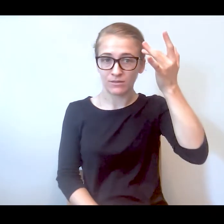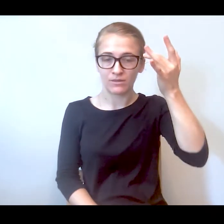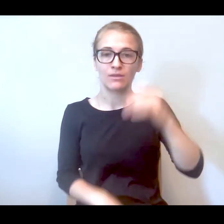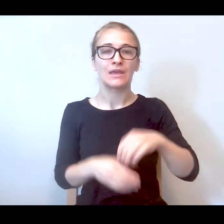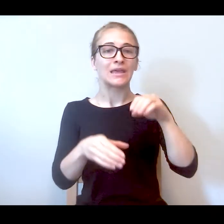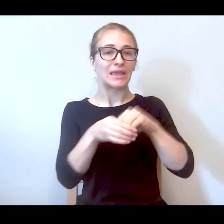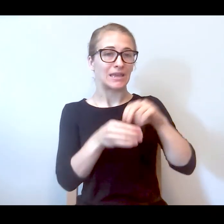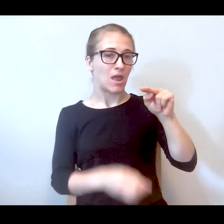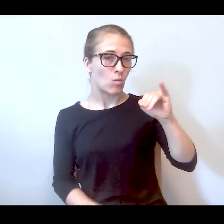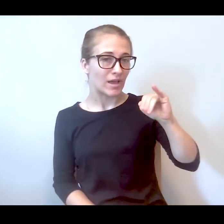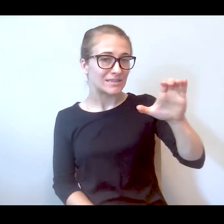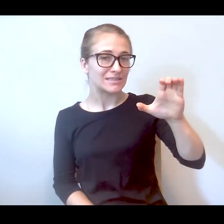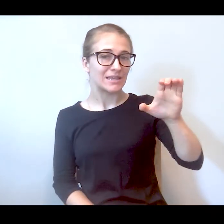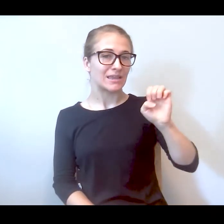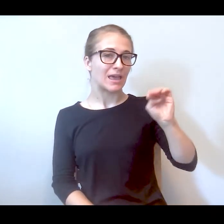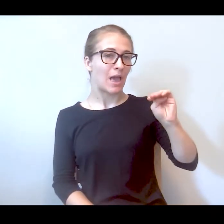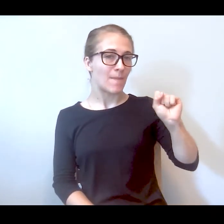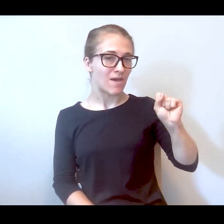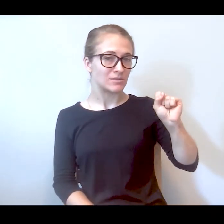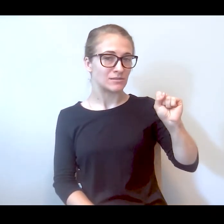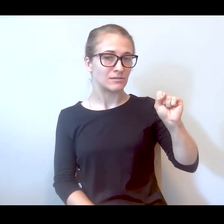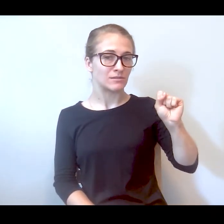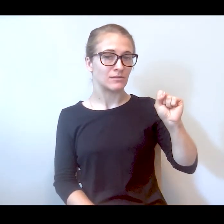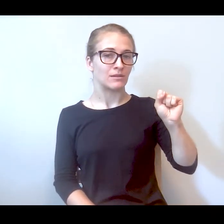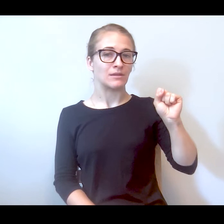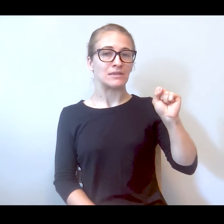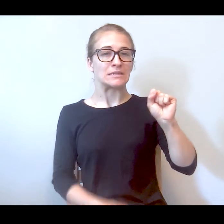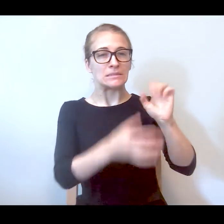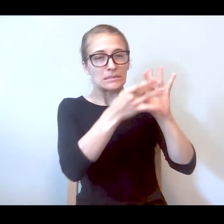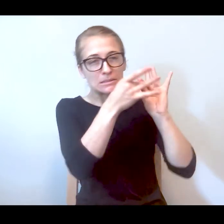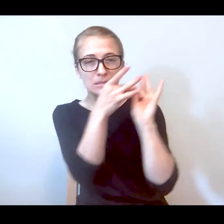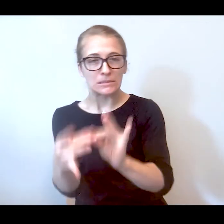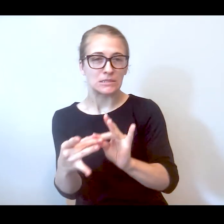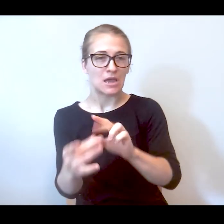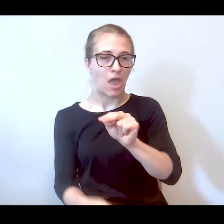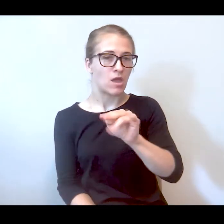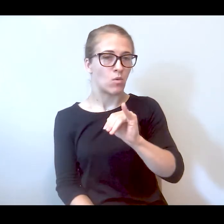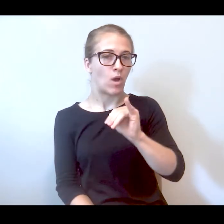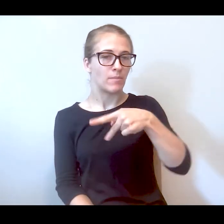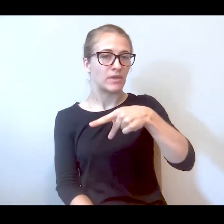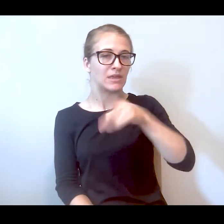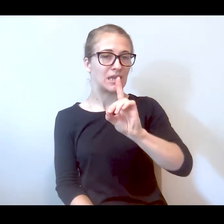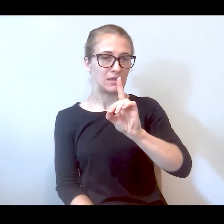New York City EMS is highly tied to NYPD, tied to